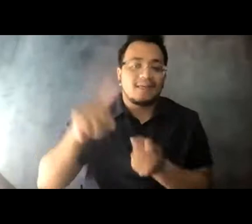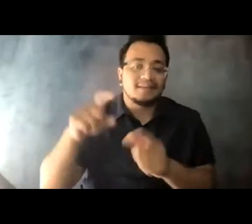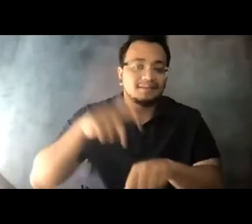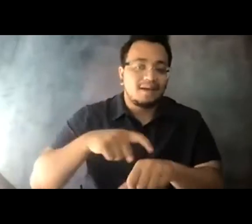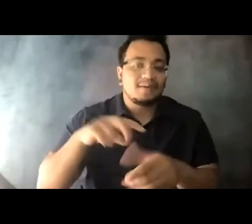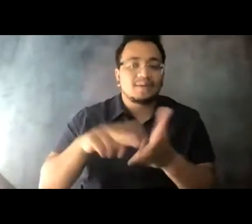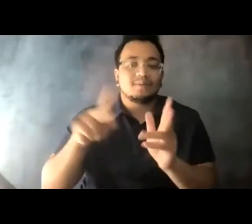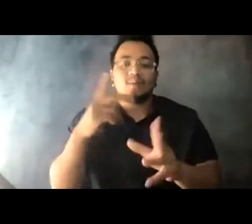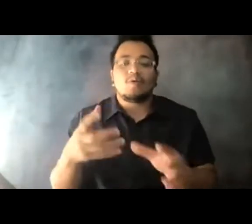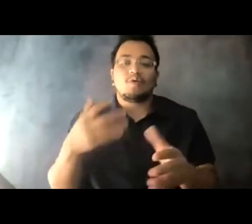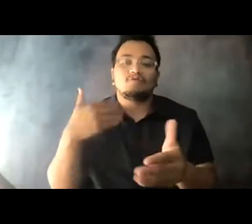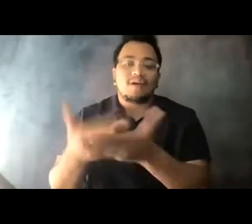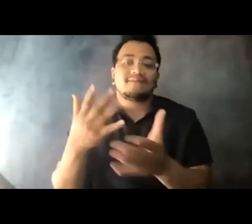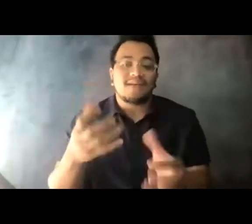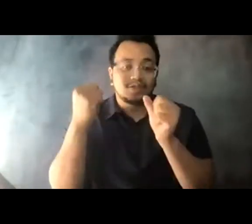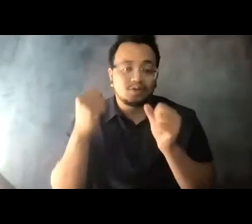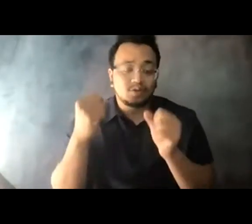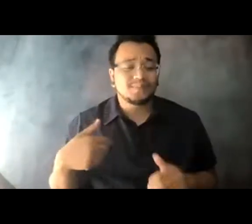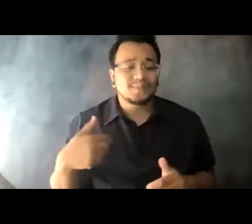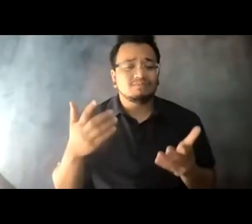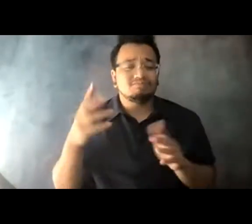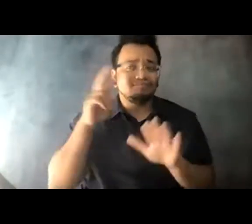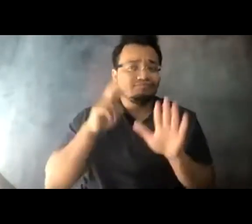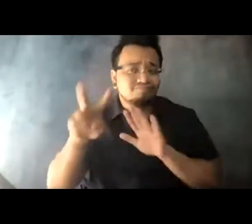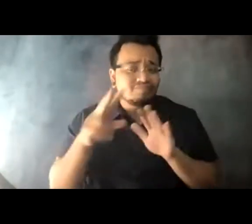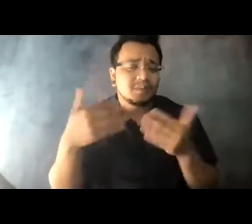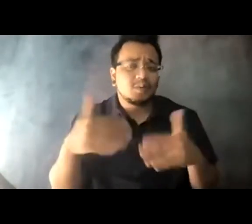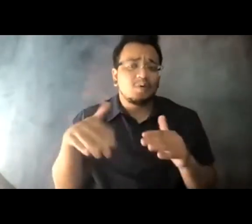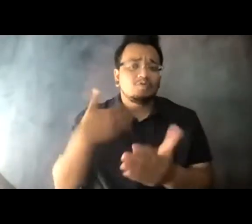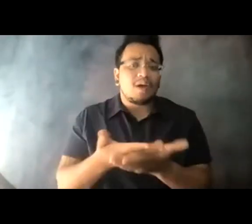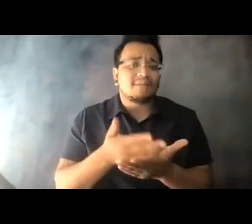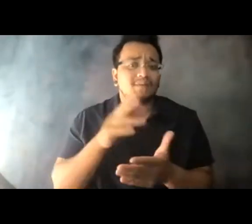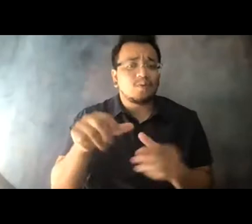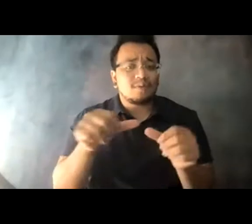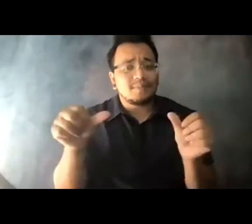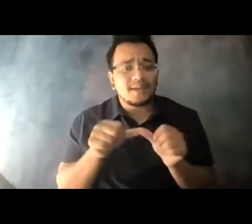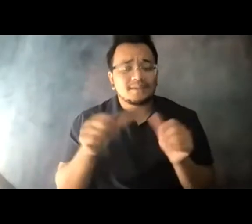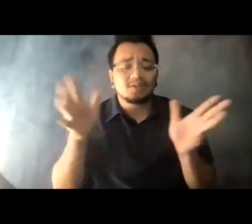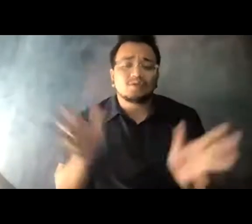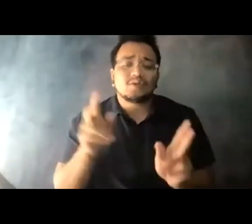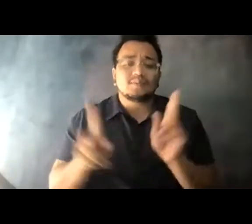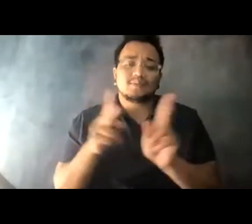14:07:50 We all know getting where you're going quickly is a great way to encourage people to get on board.